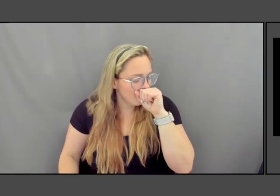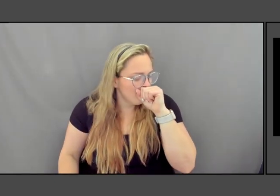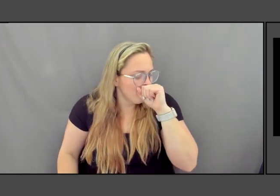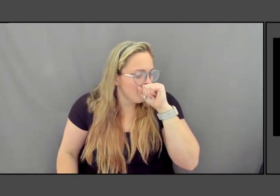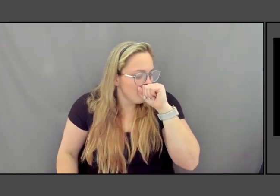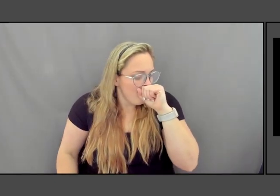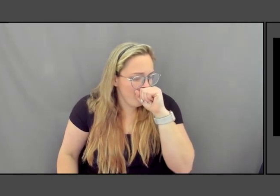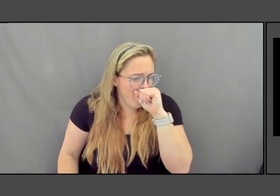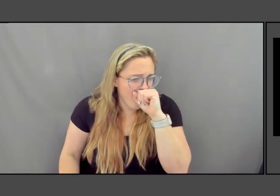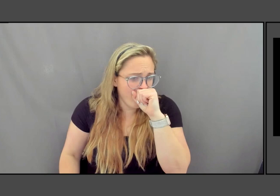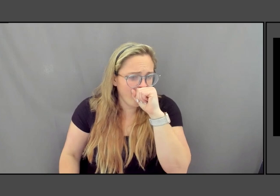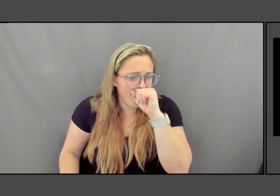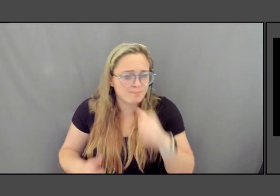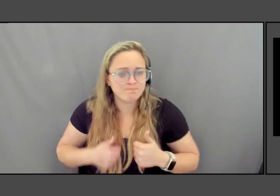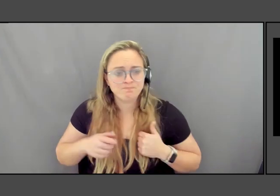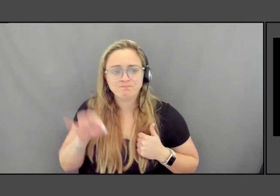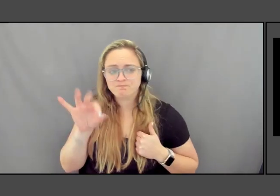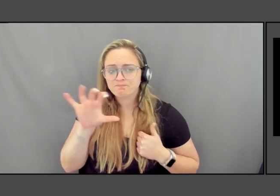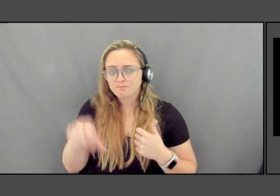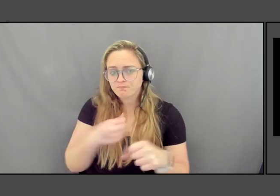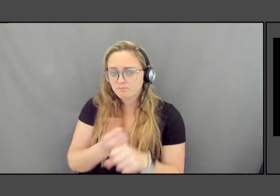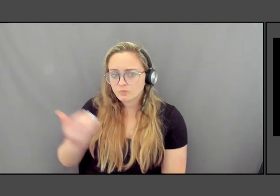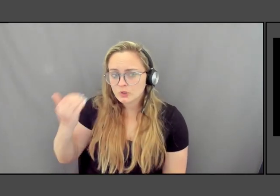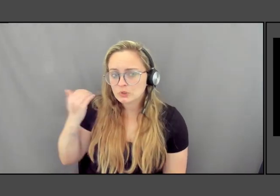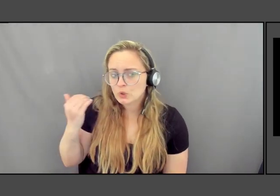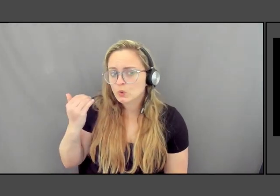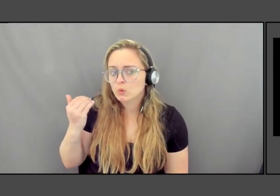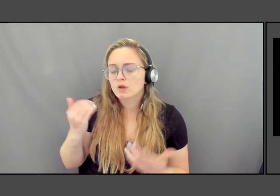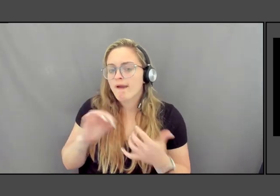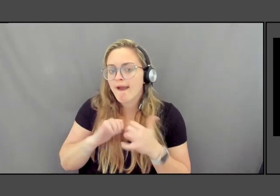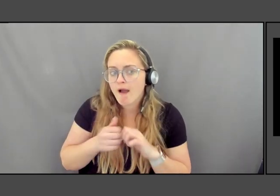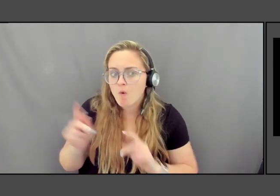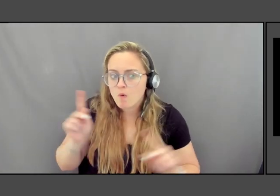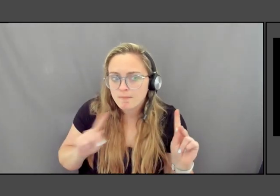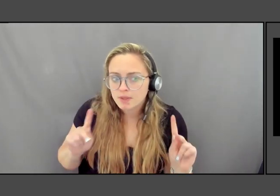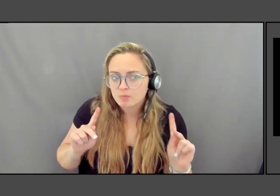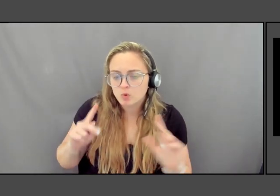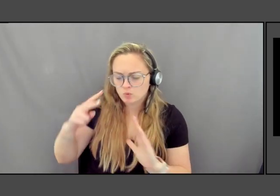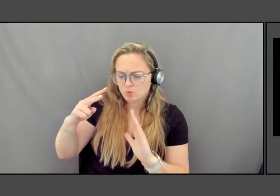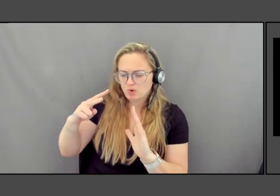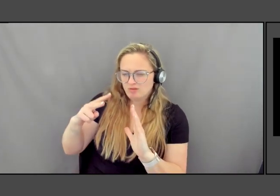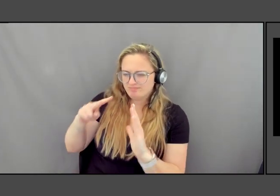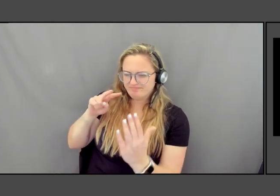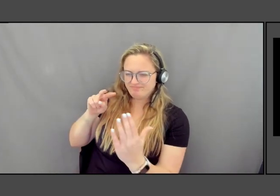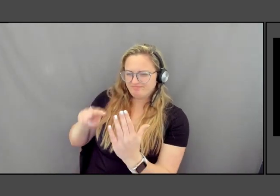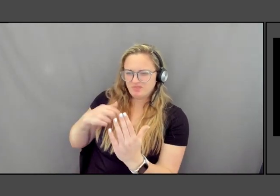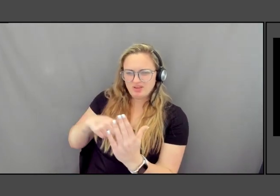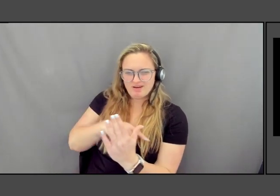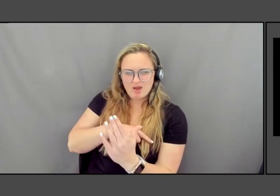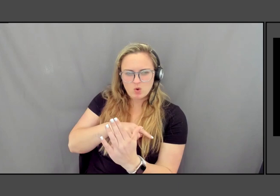And it kept me thinking, well, how are people going to read our civilization? I'm going to kind of end with some images about that.